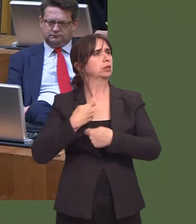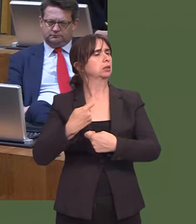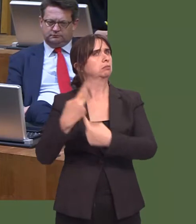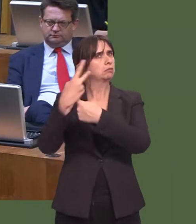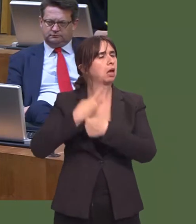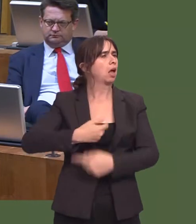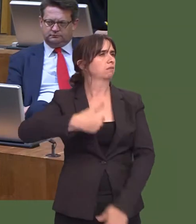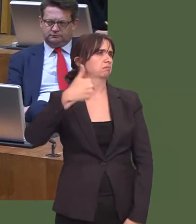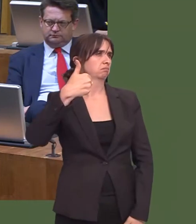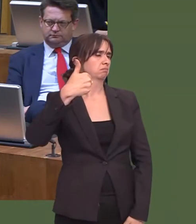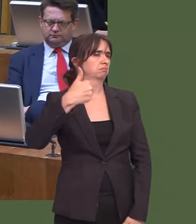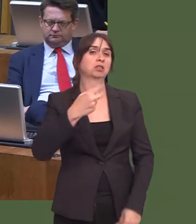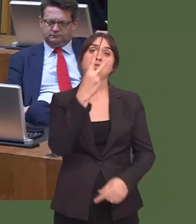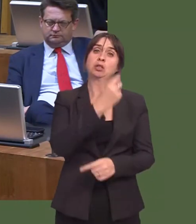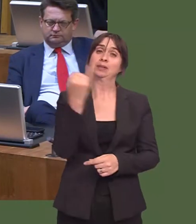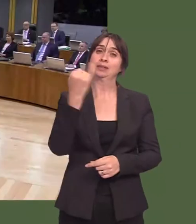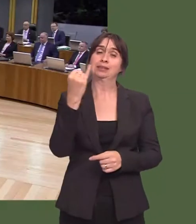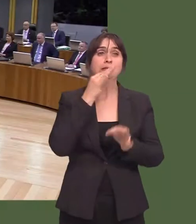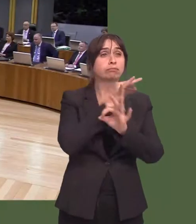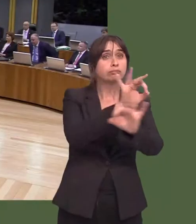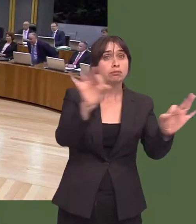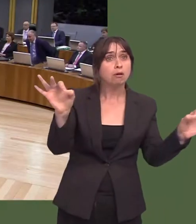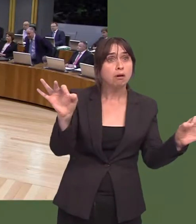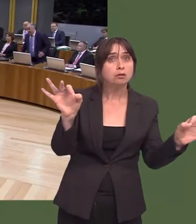The 2016 survey results will be published later this year. Andrew R.T.